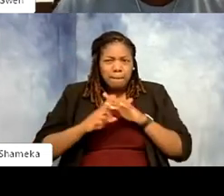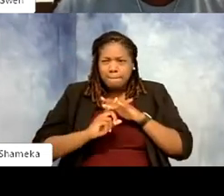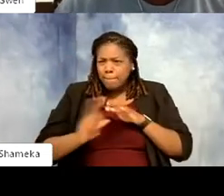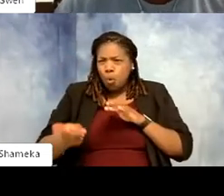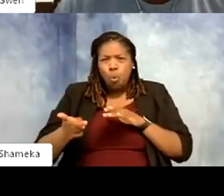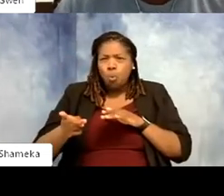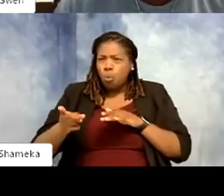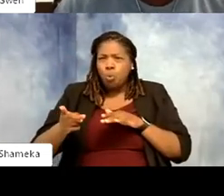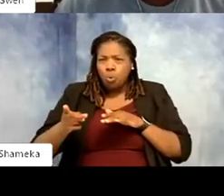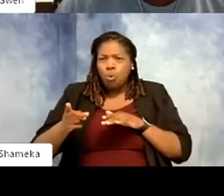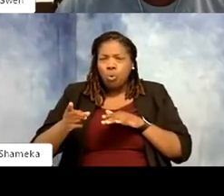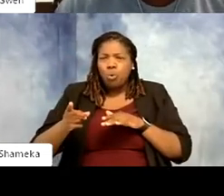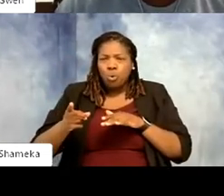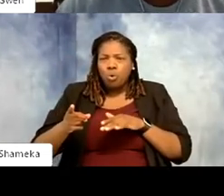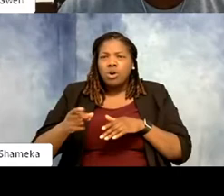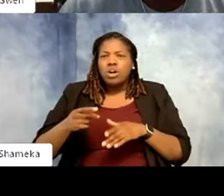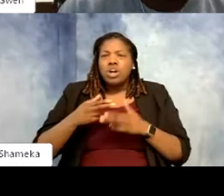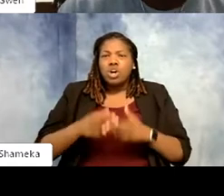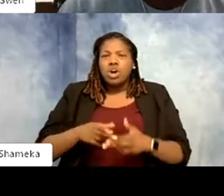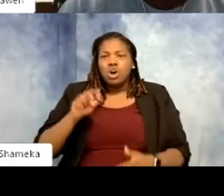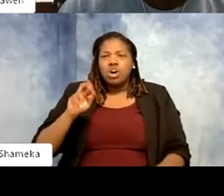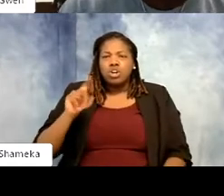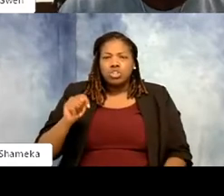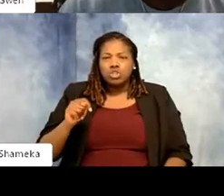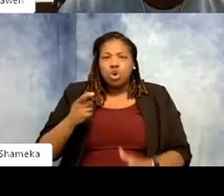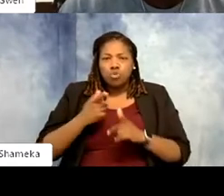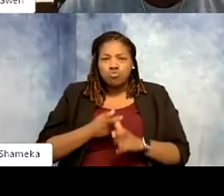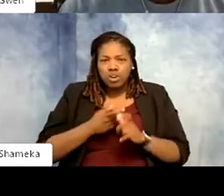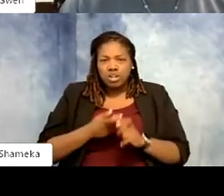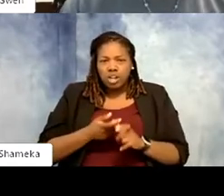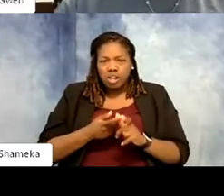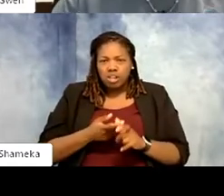they do what we call dart running, which is one of the things that we want to avoid when we enter